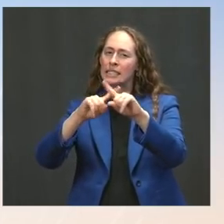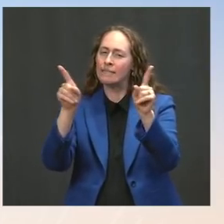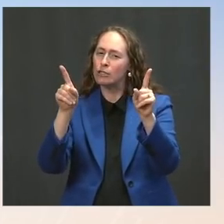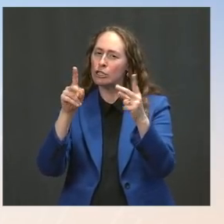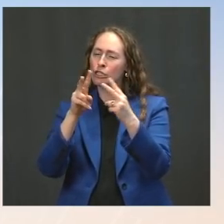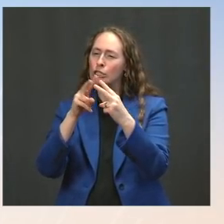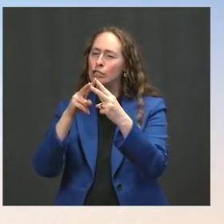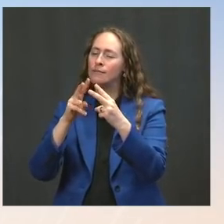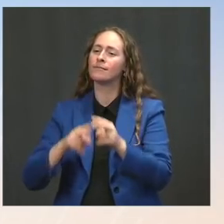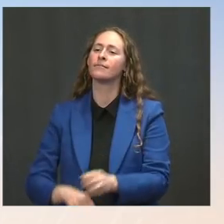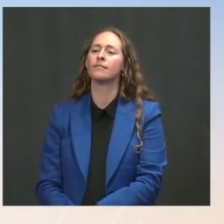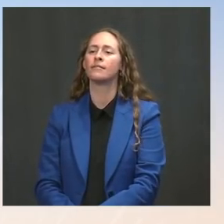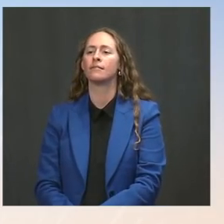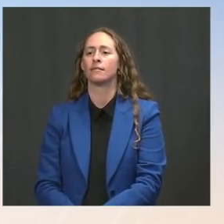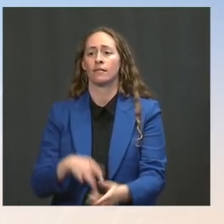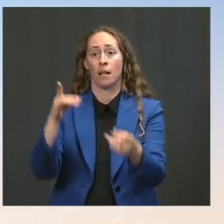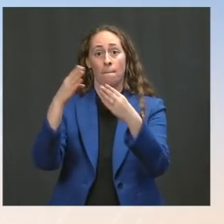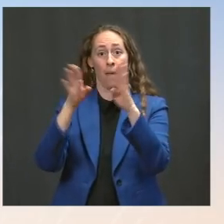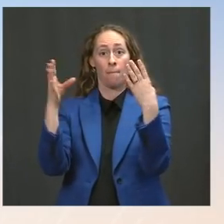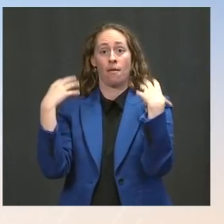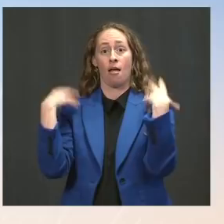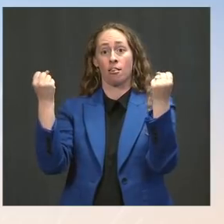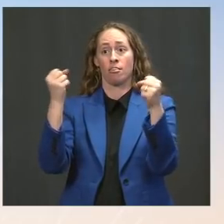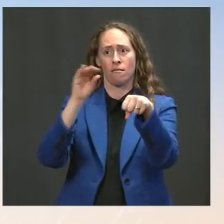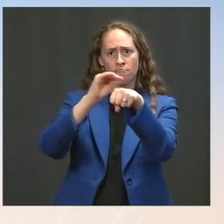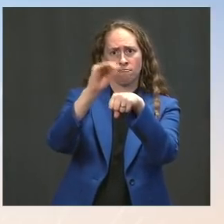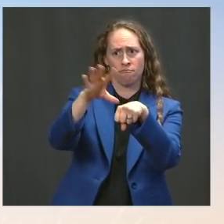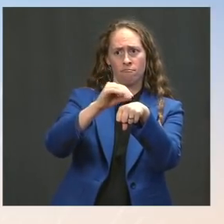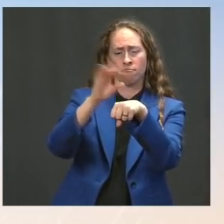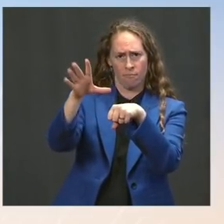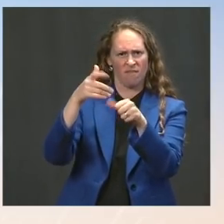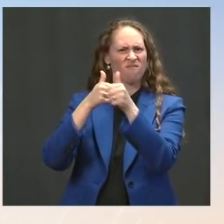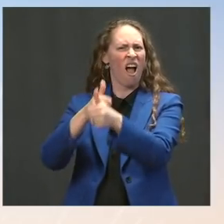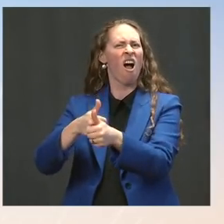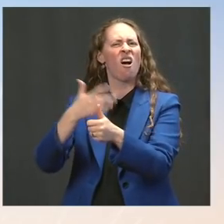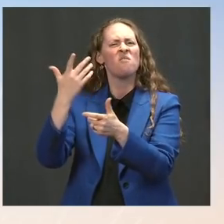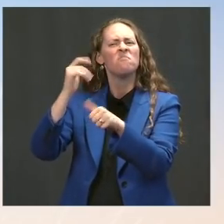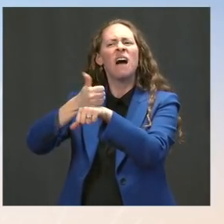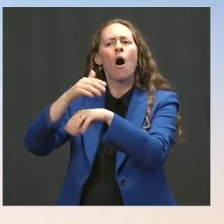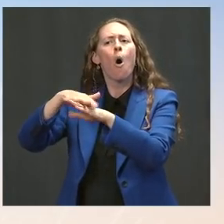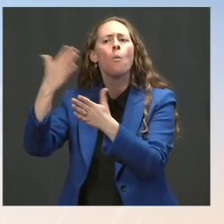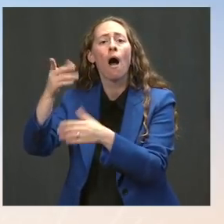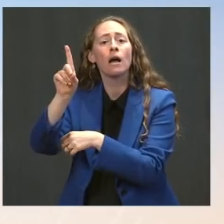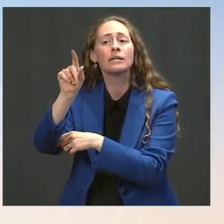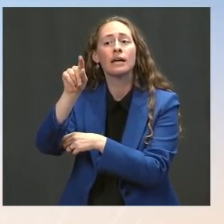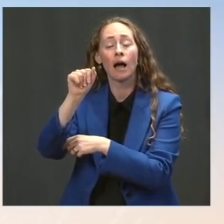which will be driven by data. That gives guidance. The laws will be implemented by others. They do not make laws;